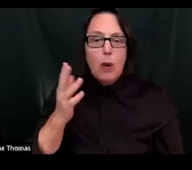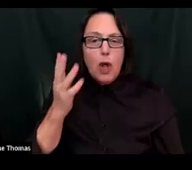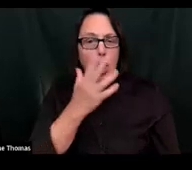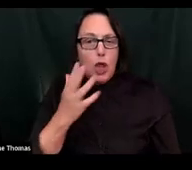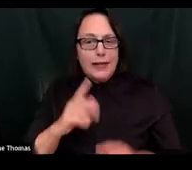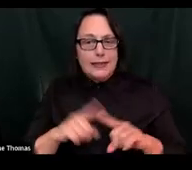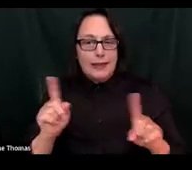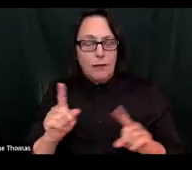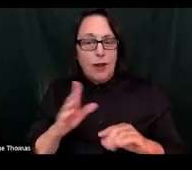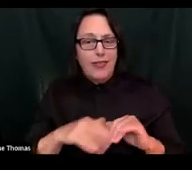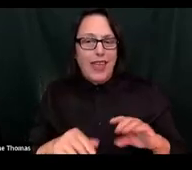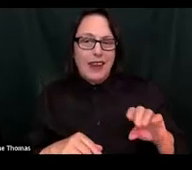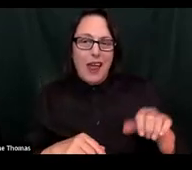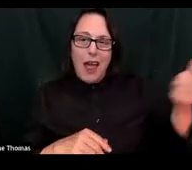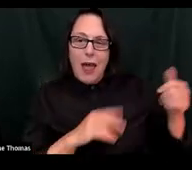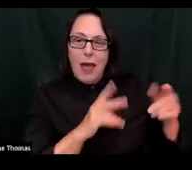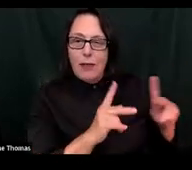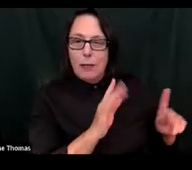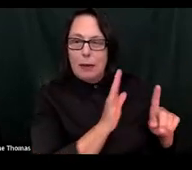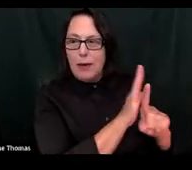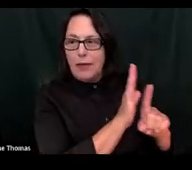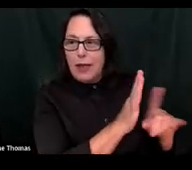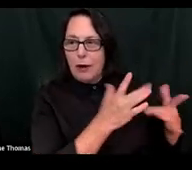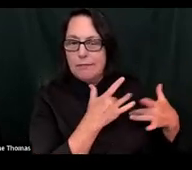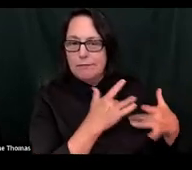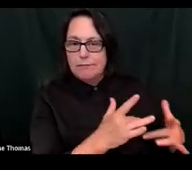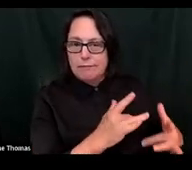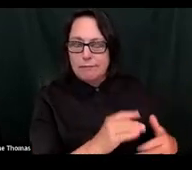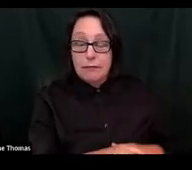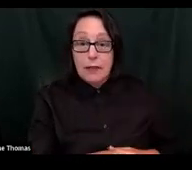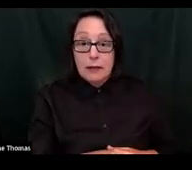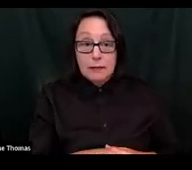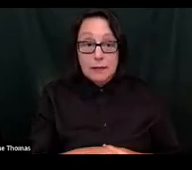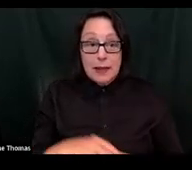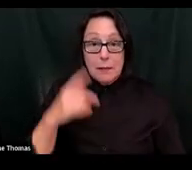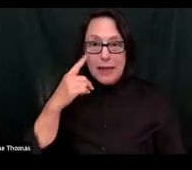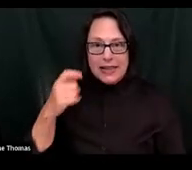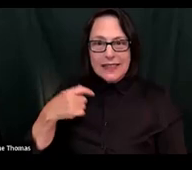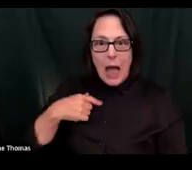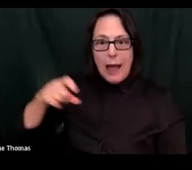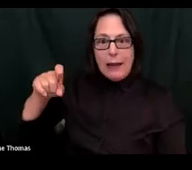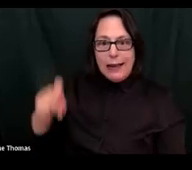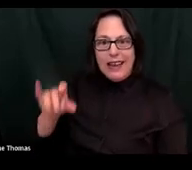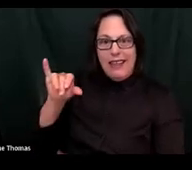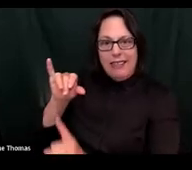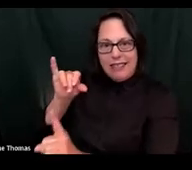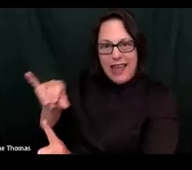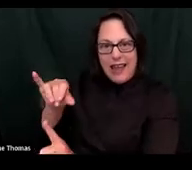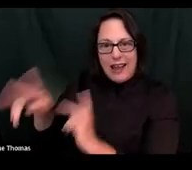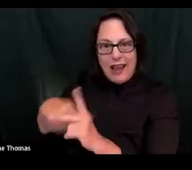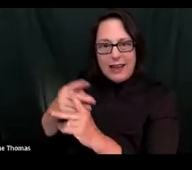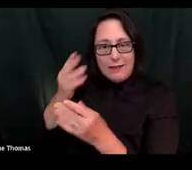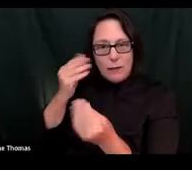it does for many other people because that's the kind of information I need to develop a